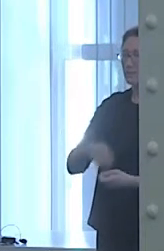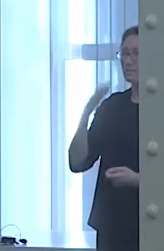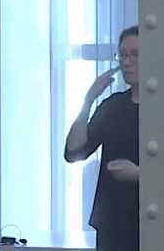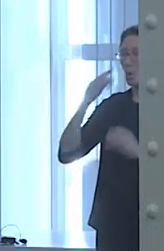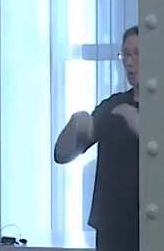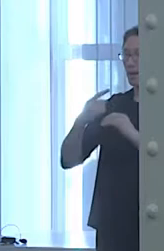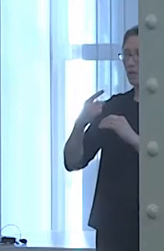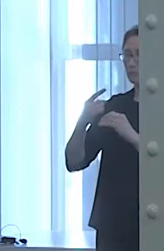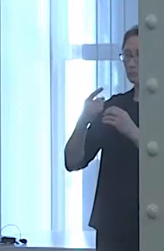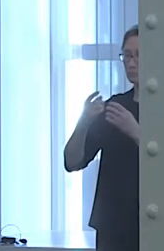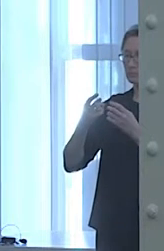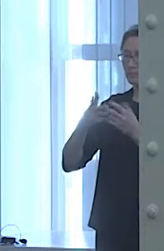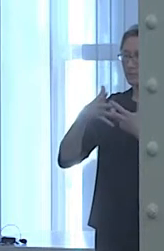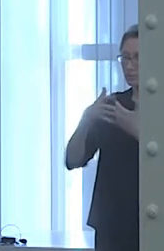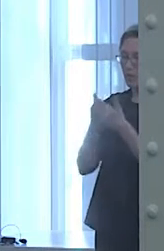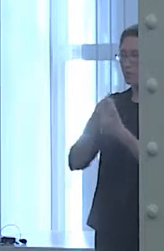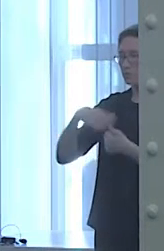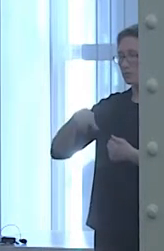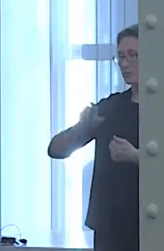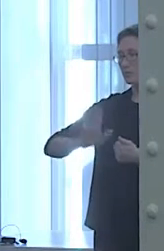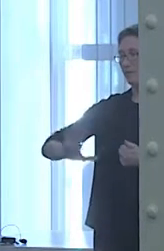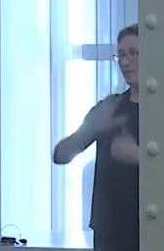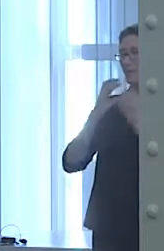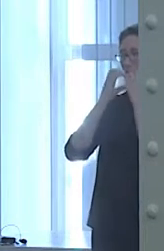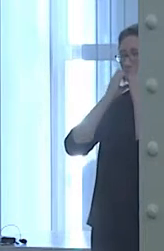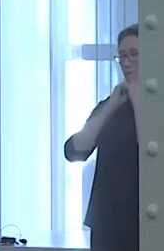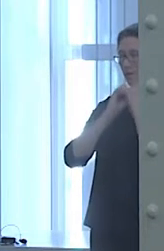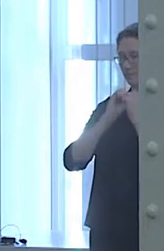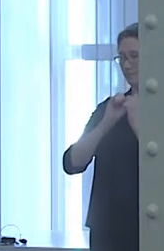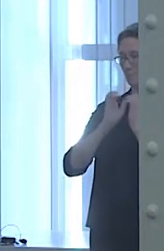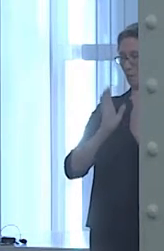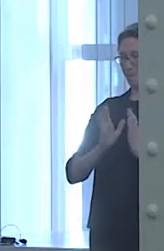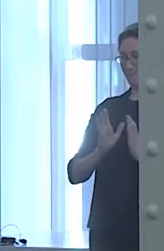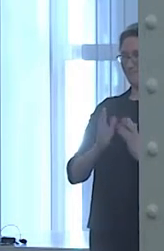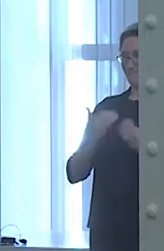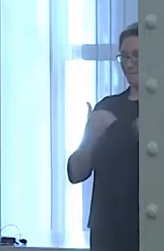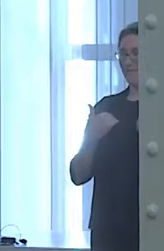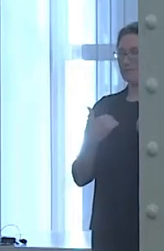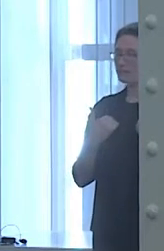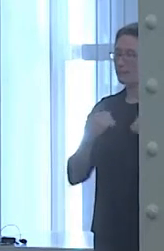The second way we can break down barriers is by having patients have the mental health professional